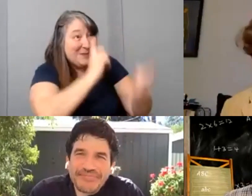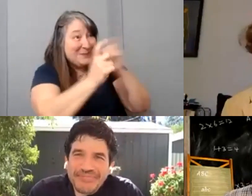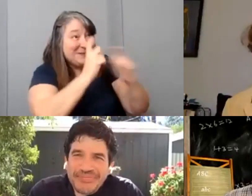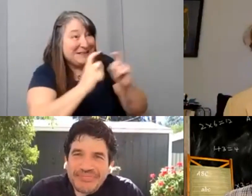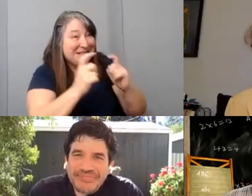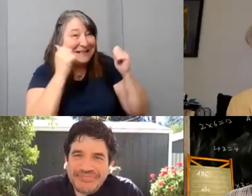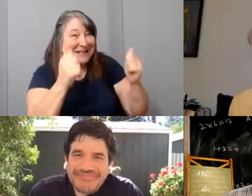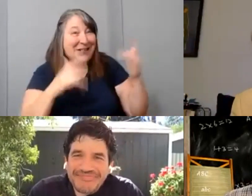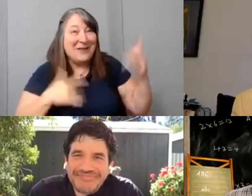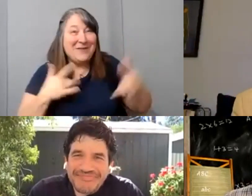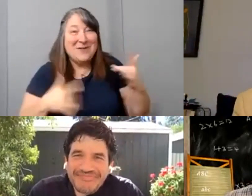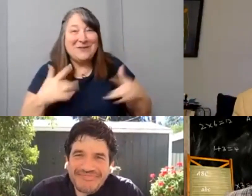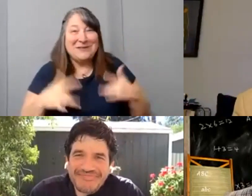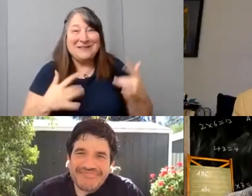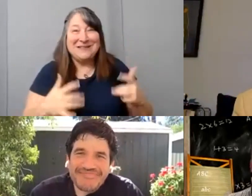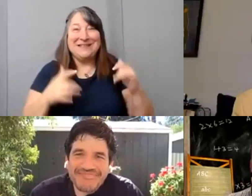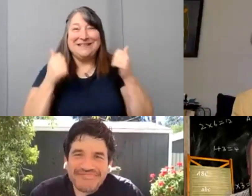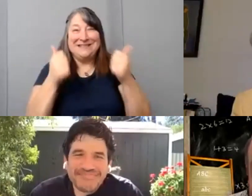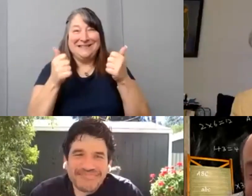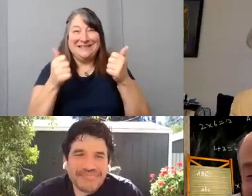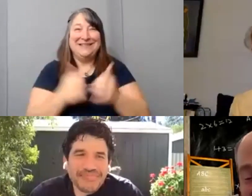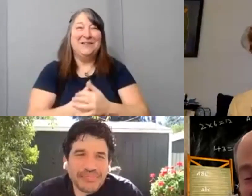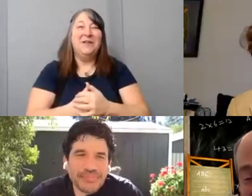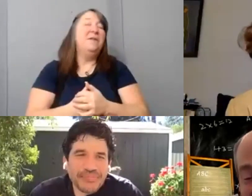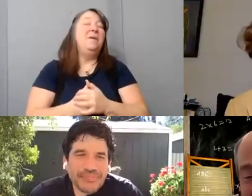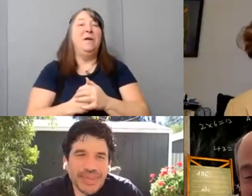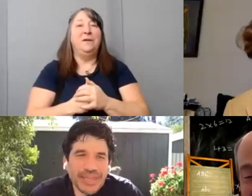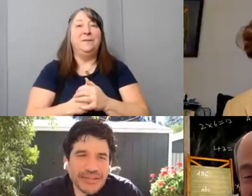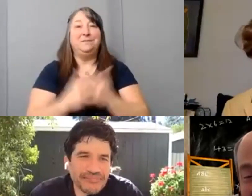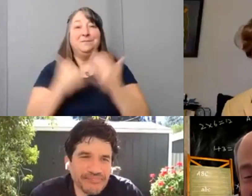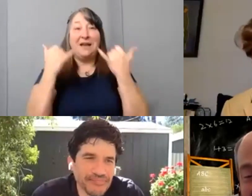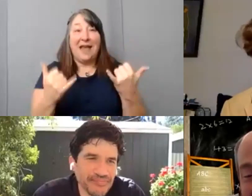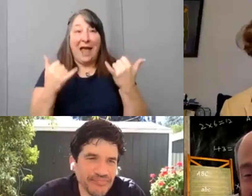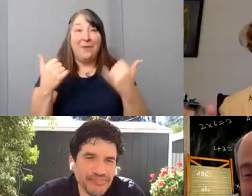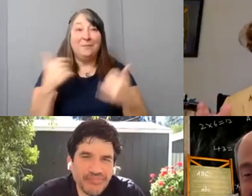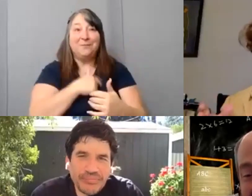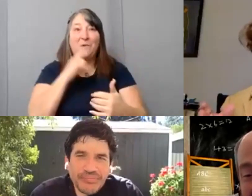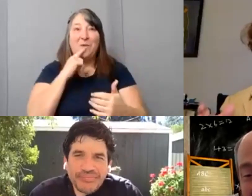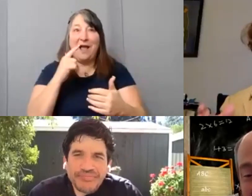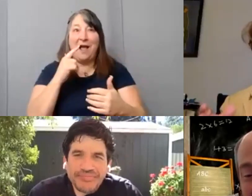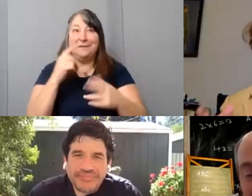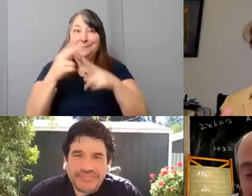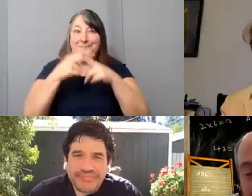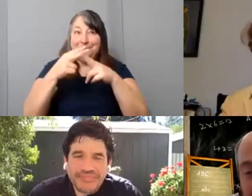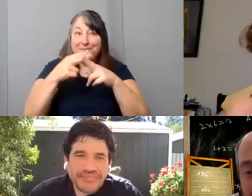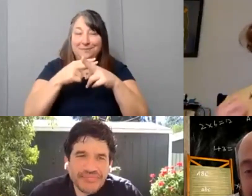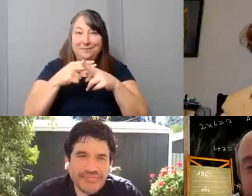[Nic] All right well now we are getting close to that portion where we're going to watch our films.